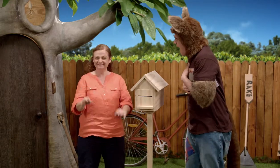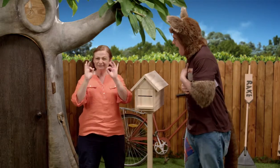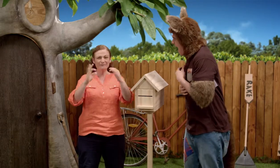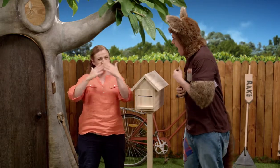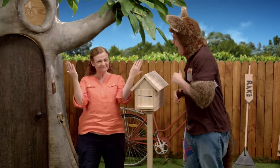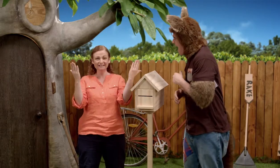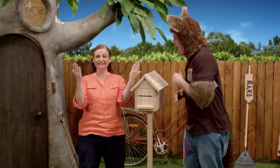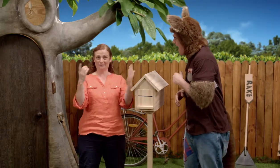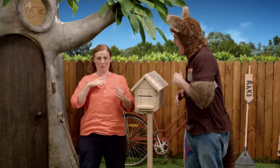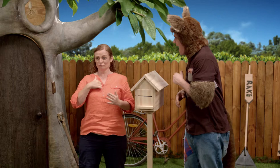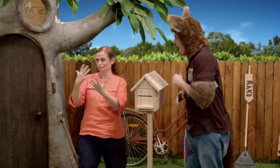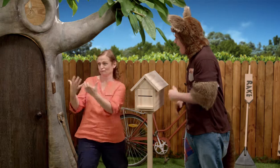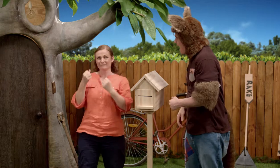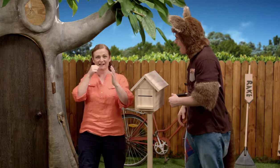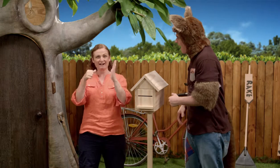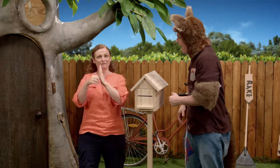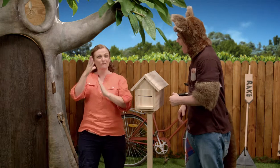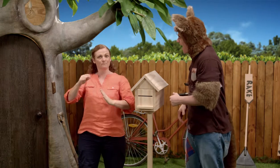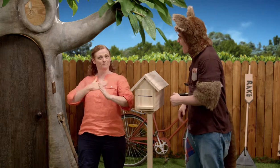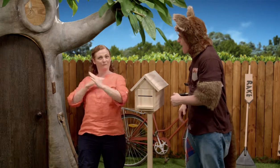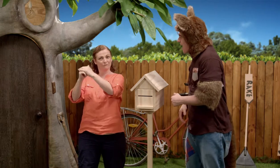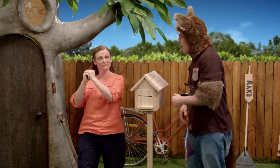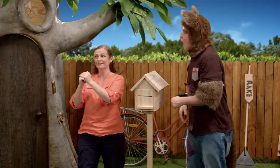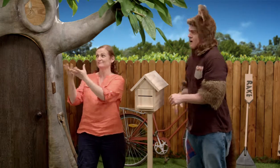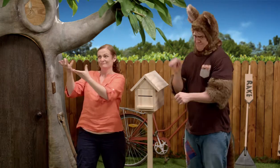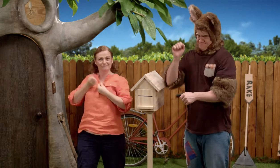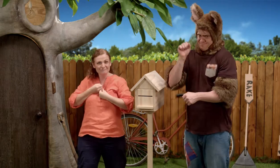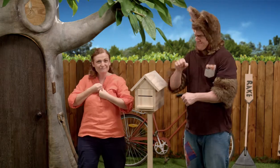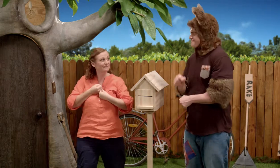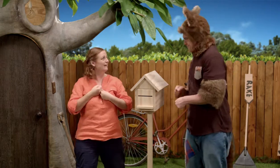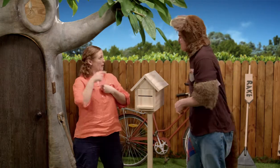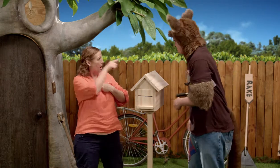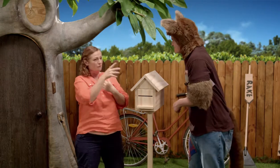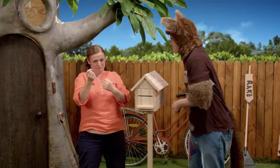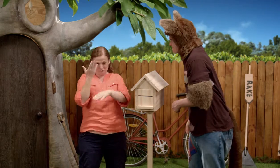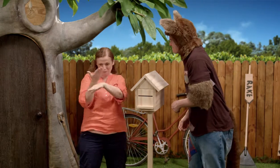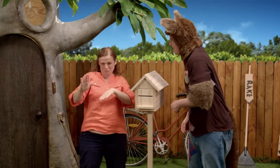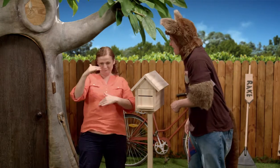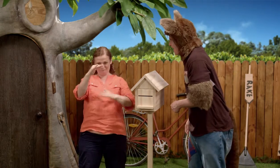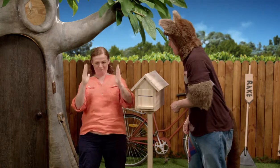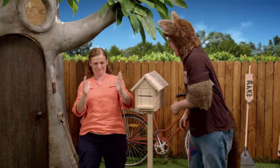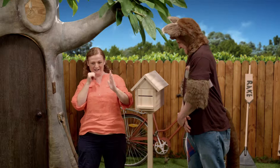Yes, we've had a special day. I got a letter from a friend of mine, you got a new letterbox,